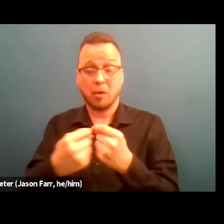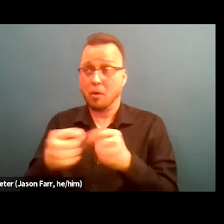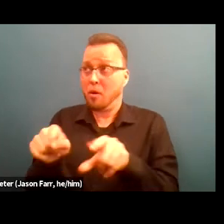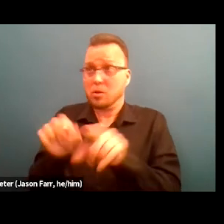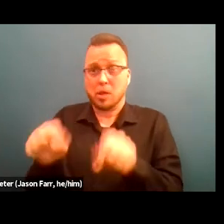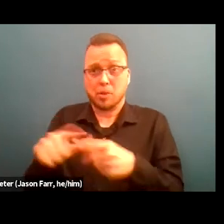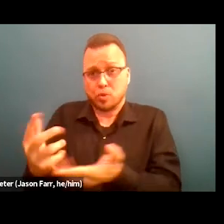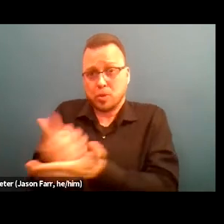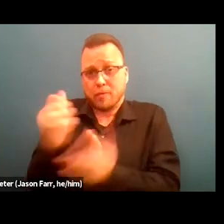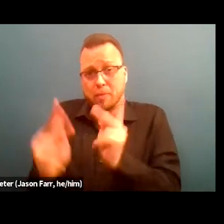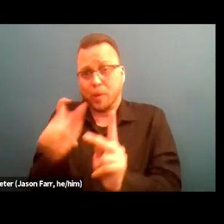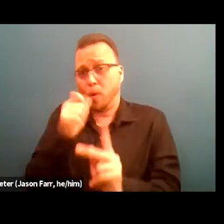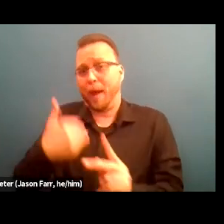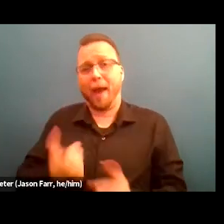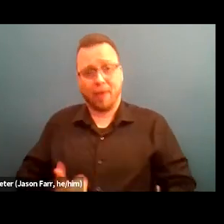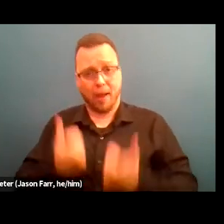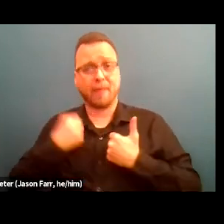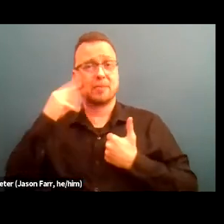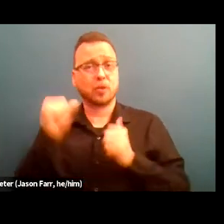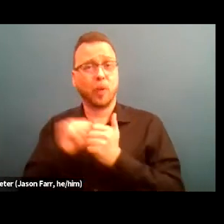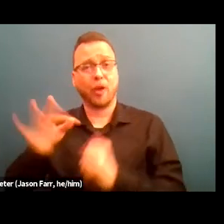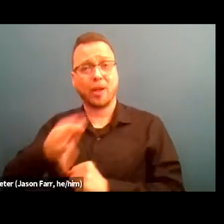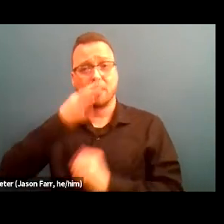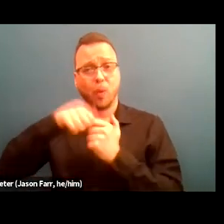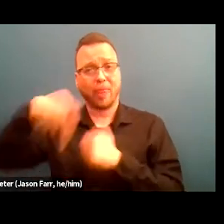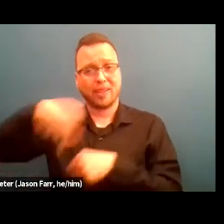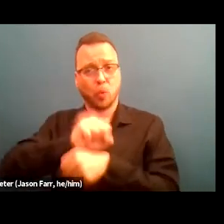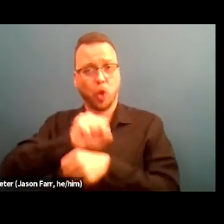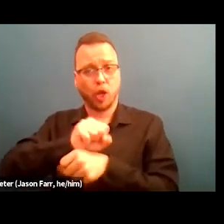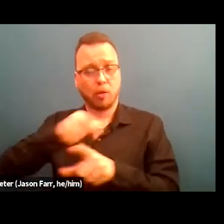with lived experience and their expertise into this work, particularly in the homeless sector.